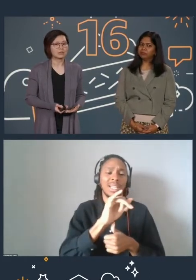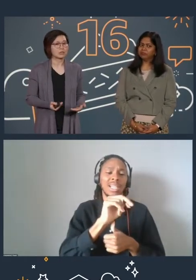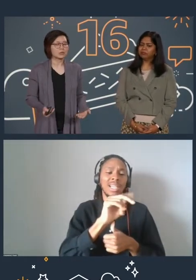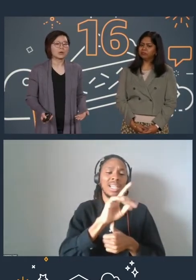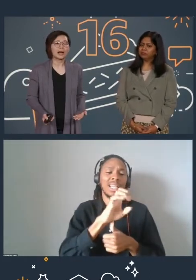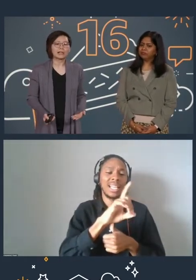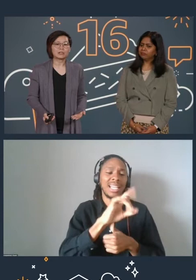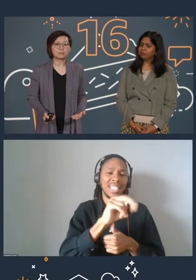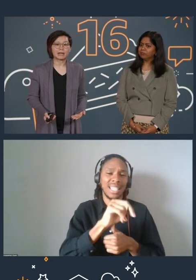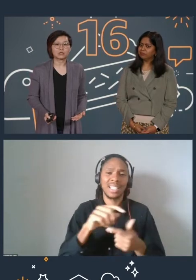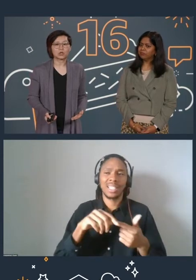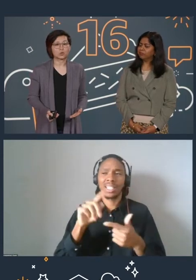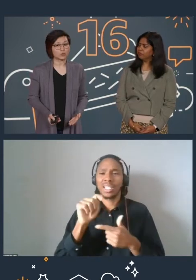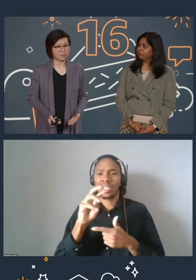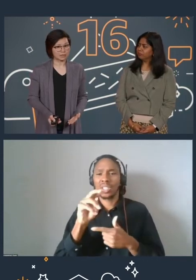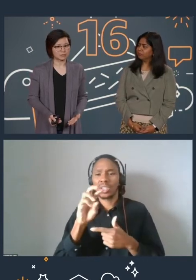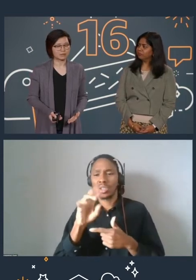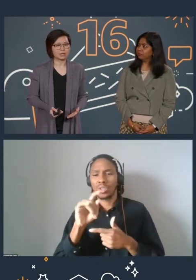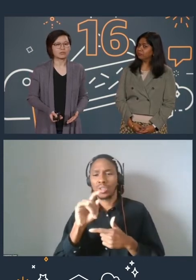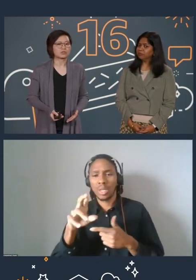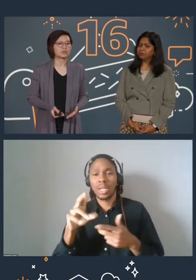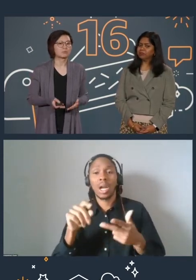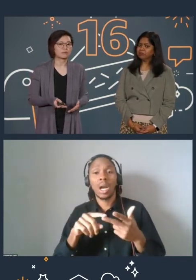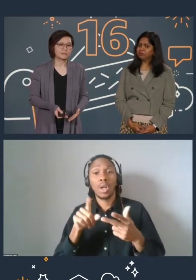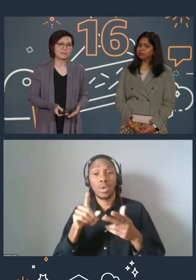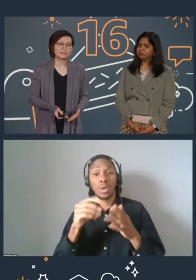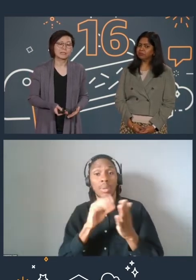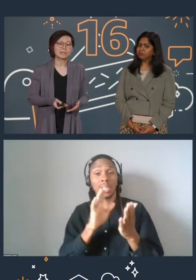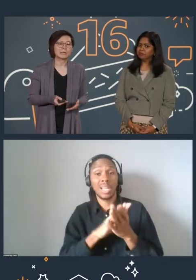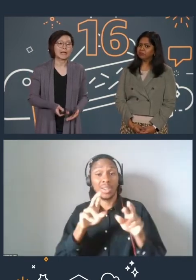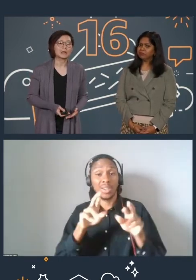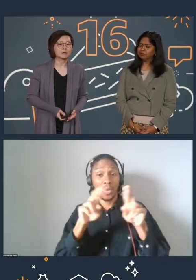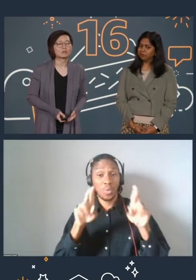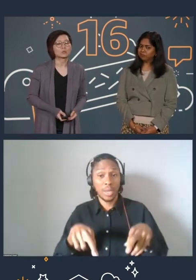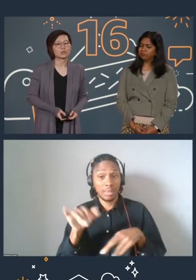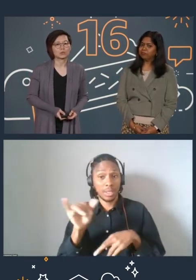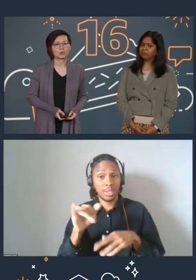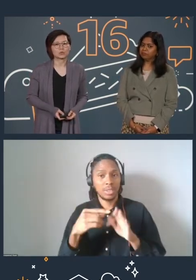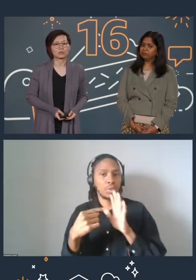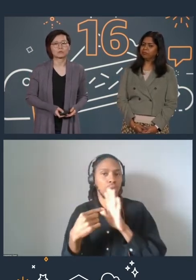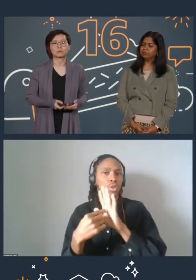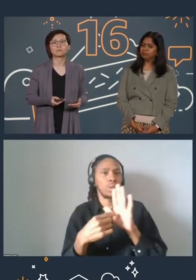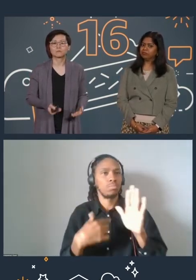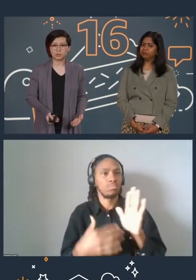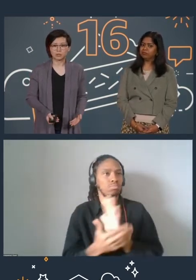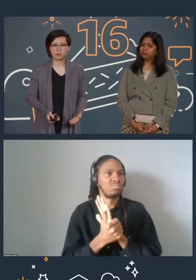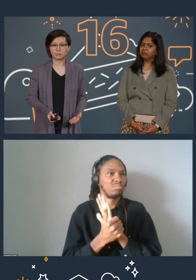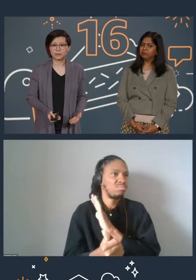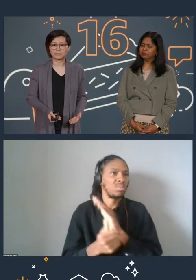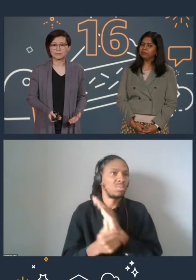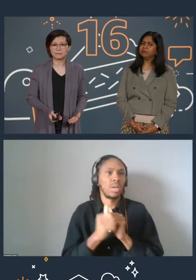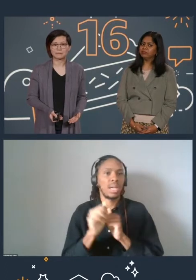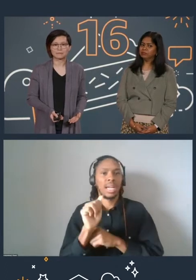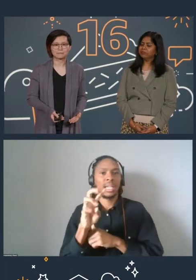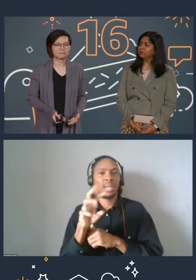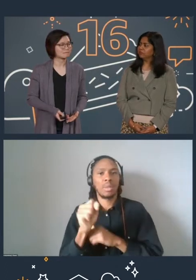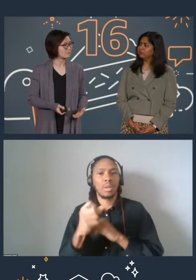You can also highlight your badge on your resume to demonstrate your proficiency in AWS storage solutions to potential employers.